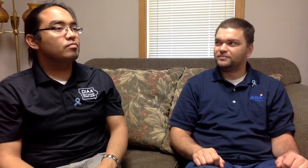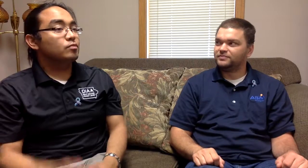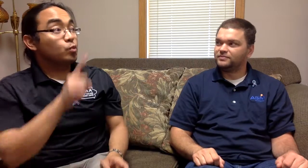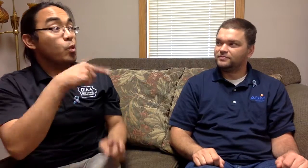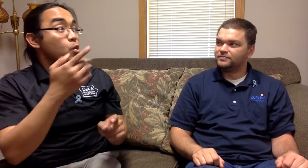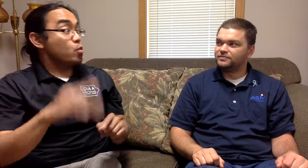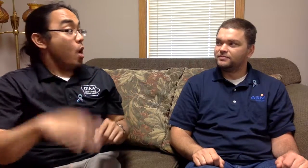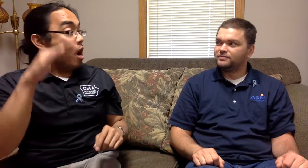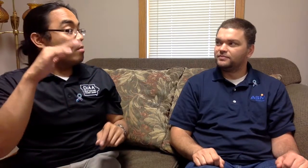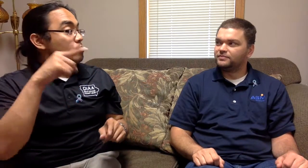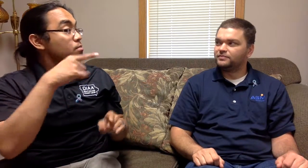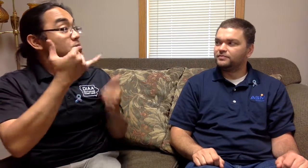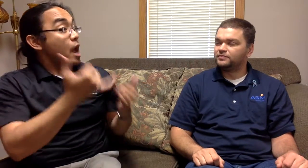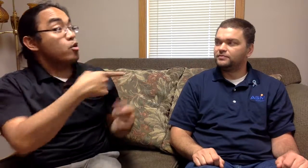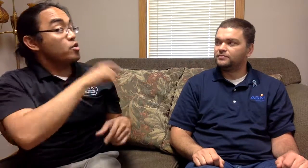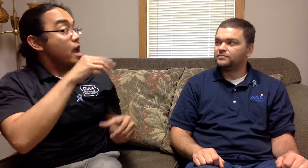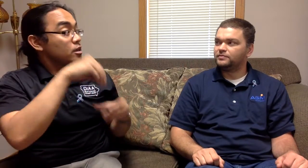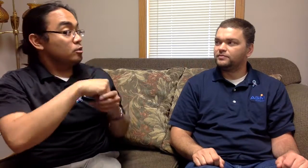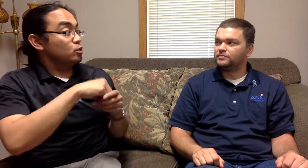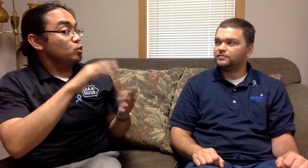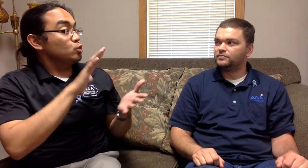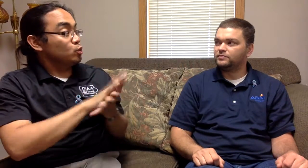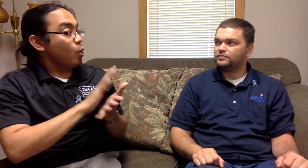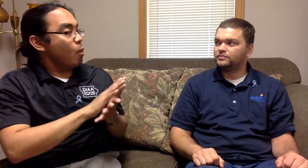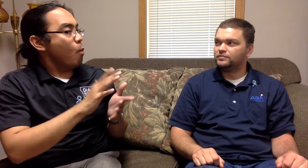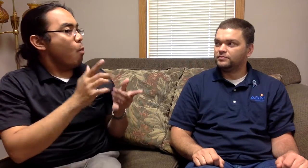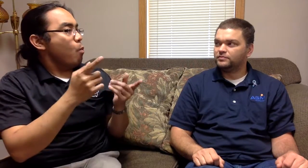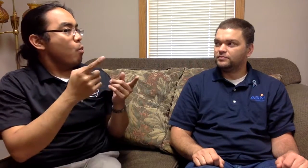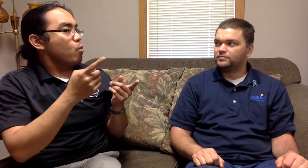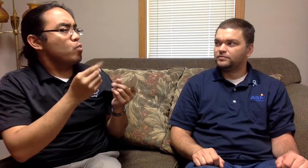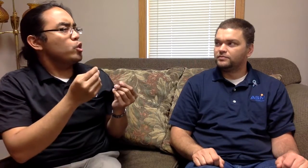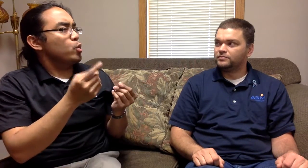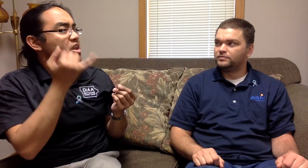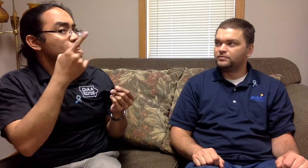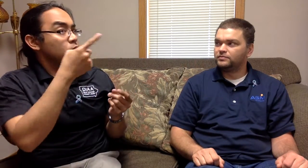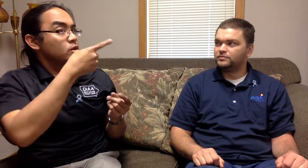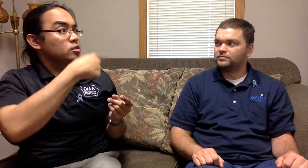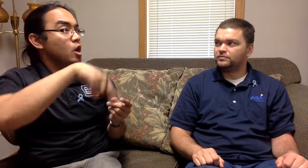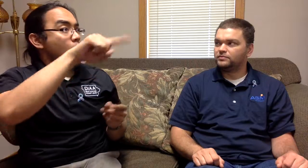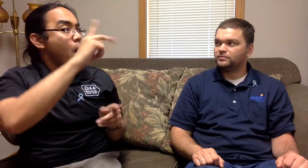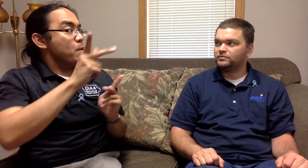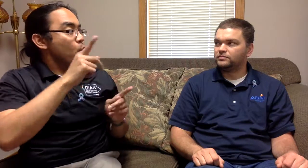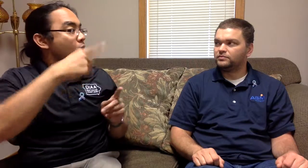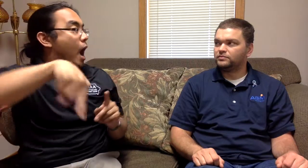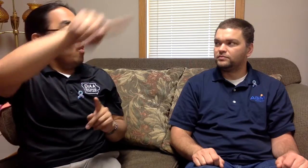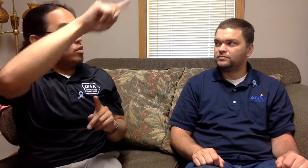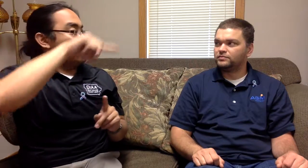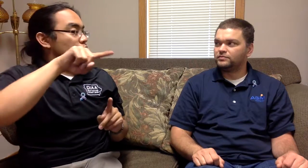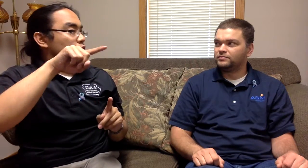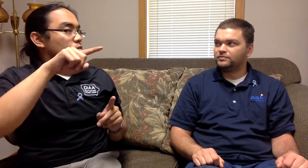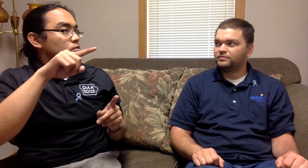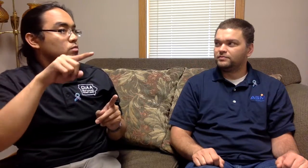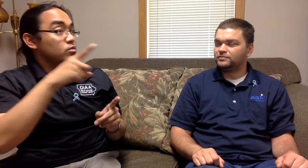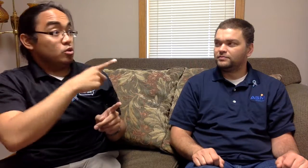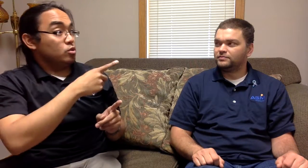That was when you were growing up Now, you are not in school. What do you do if you see people out there